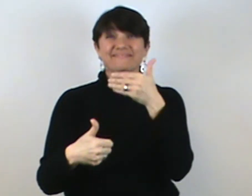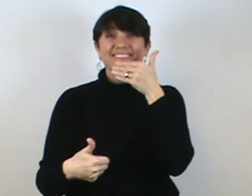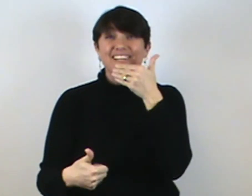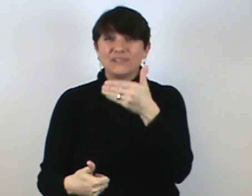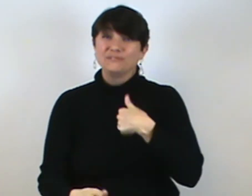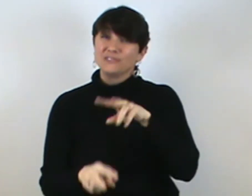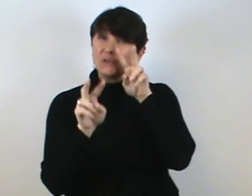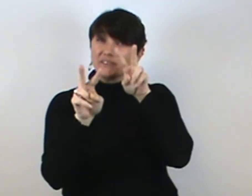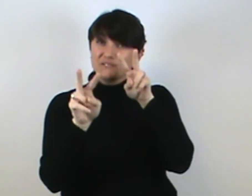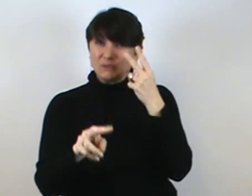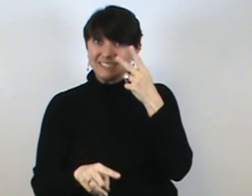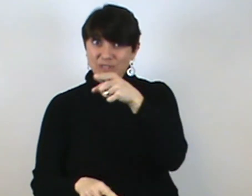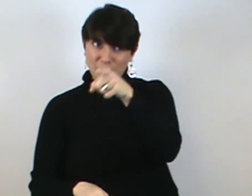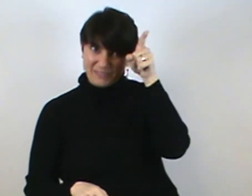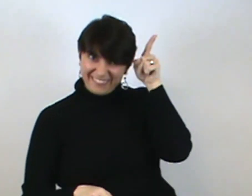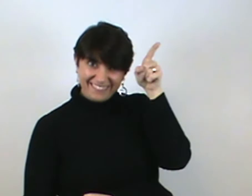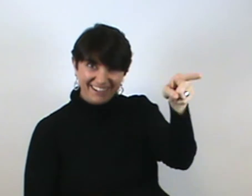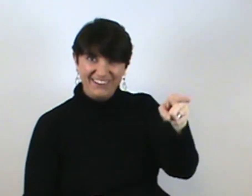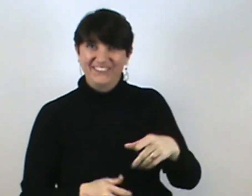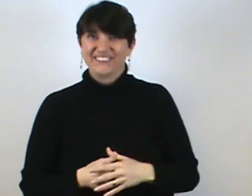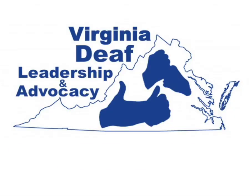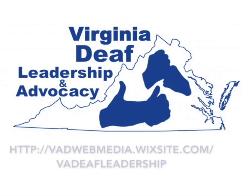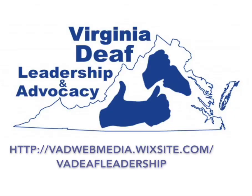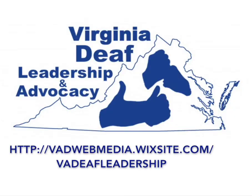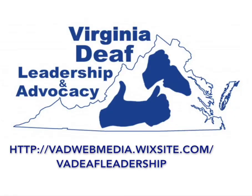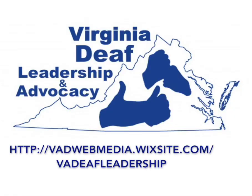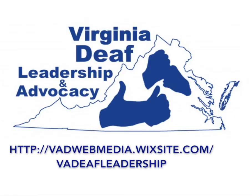Thank you and looking forward to seeing you there!